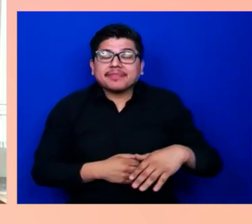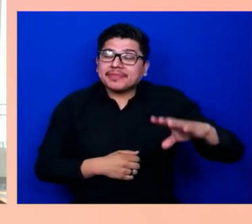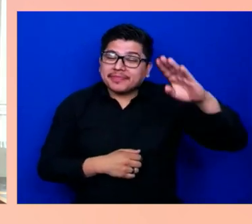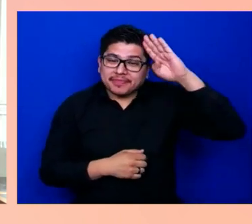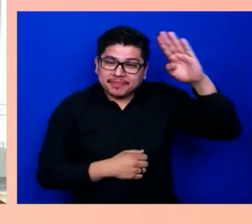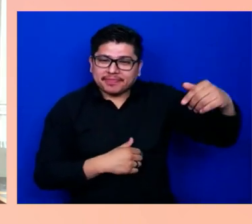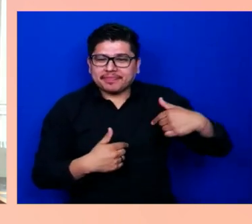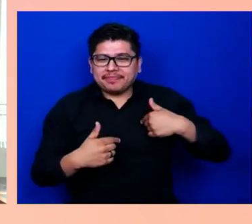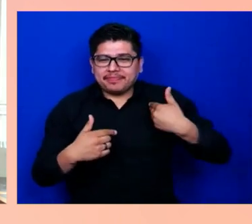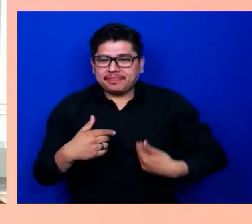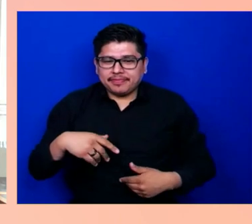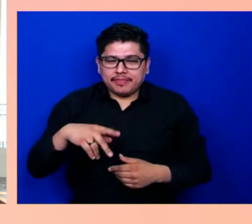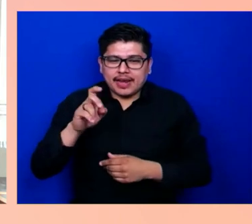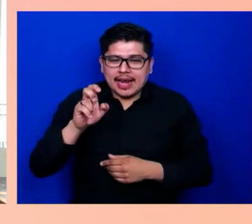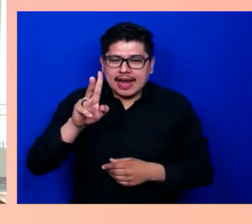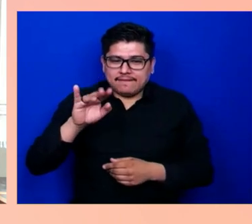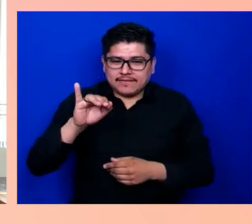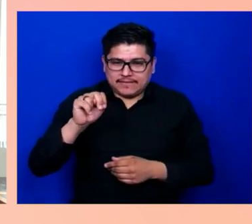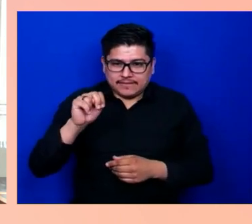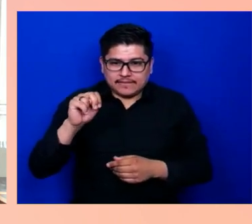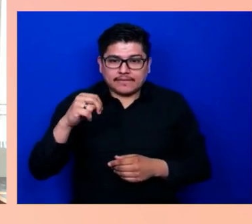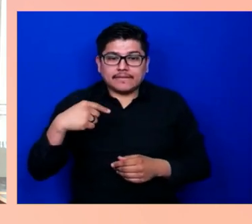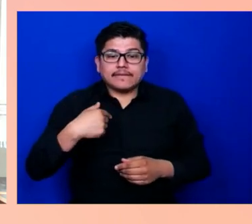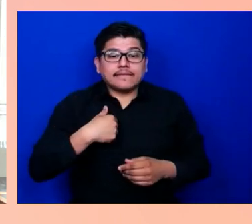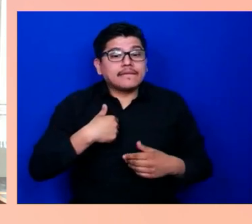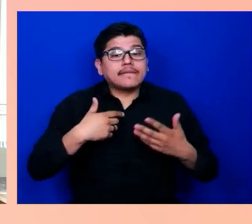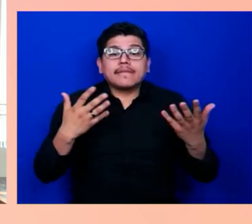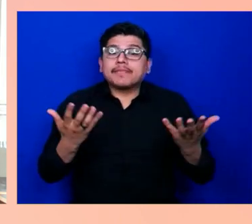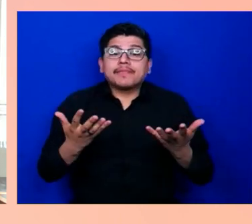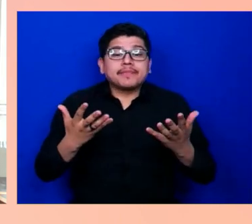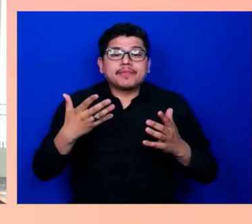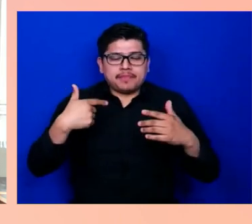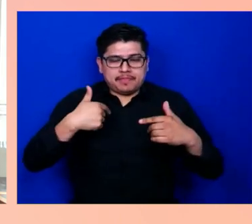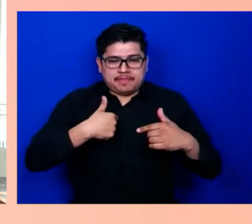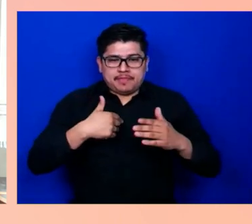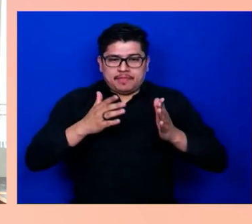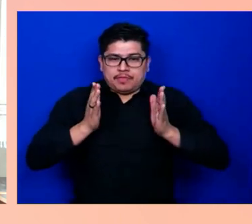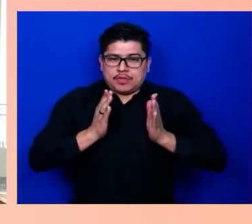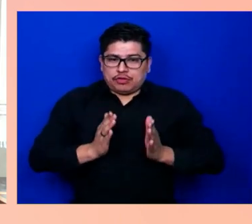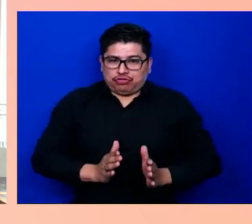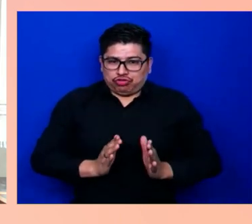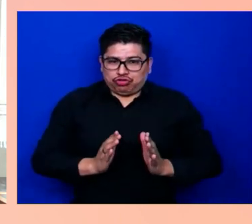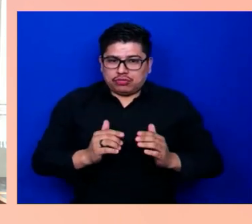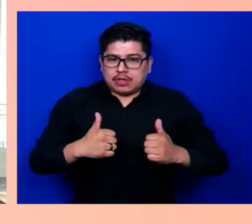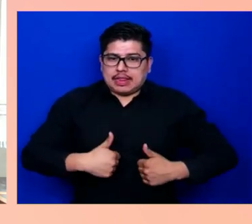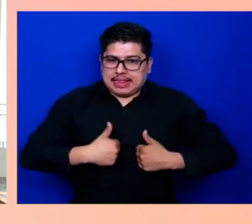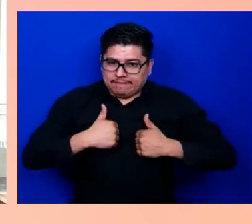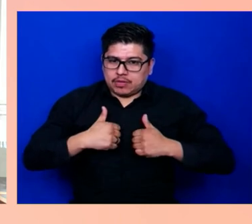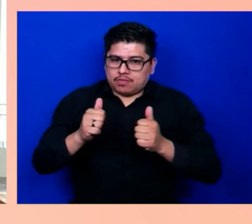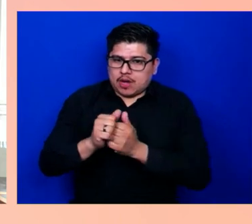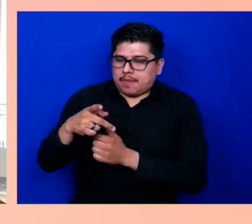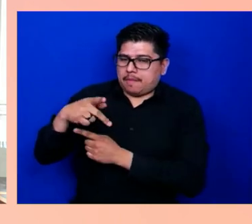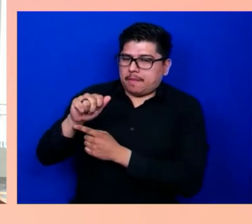I'm a person living with Parkinson's for the last 14 years.